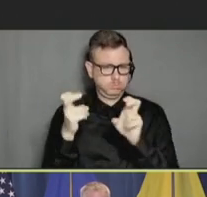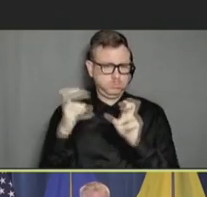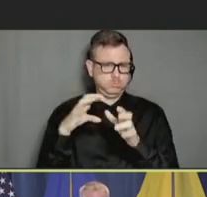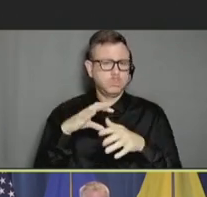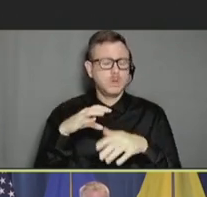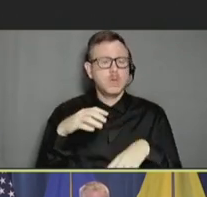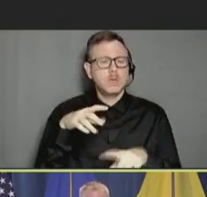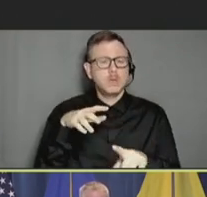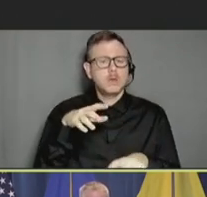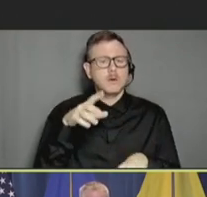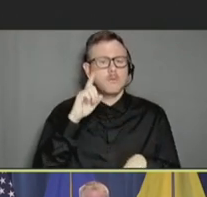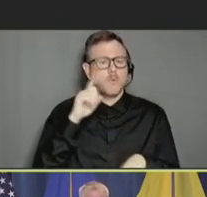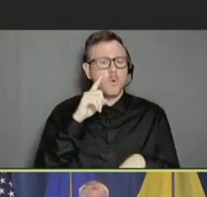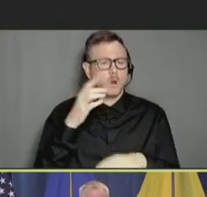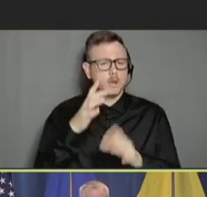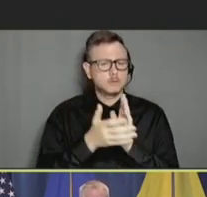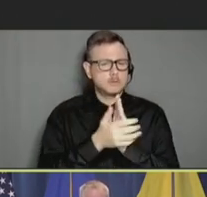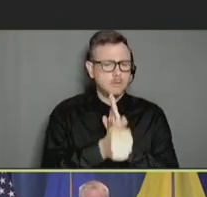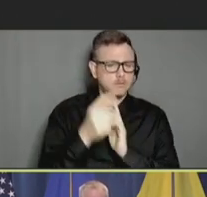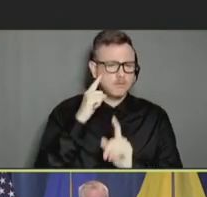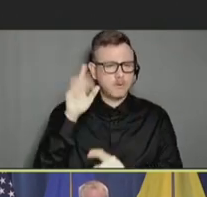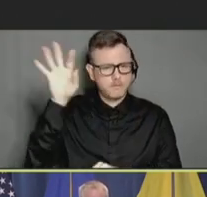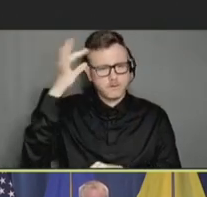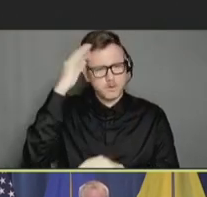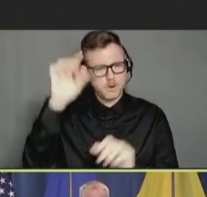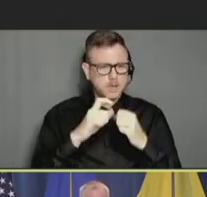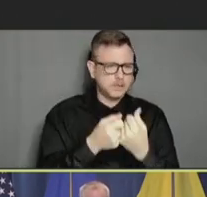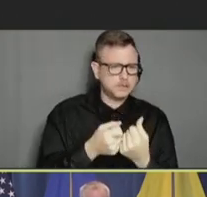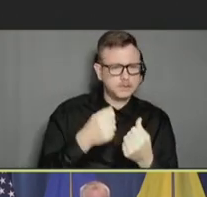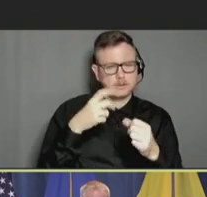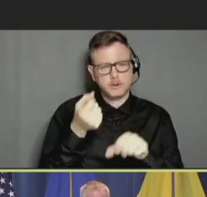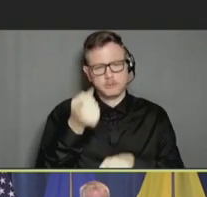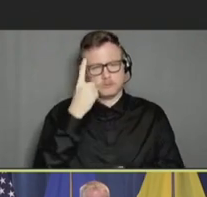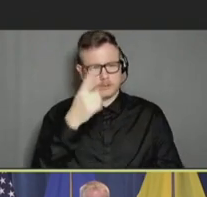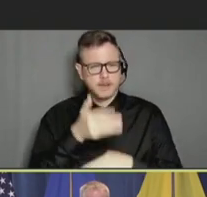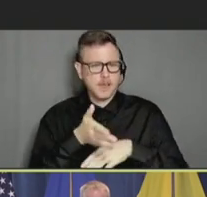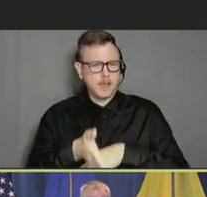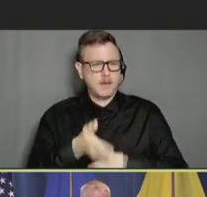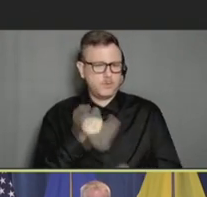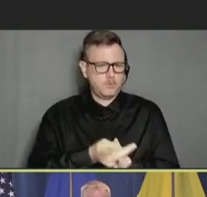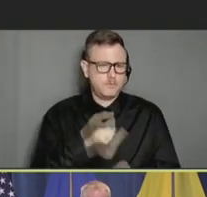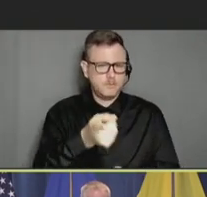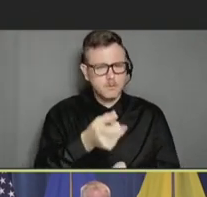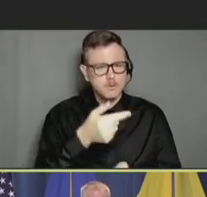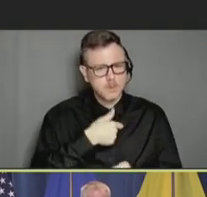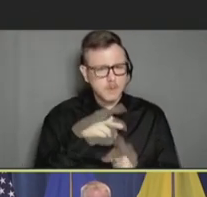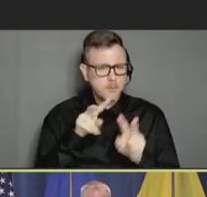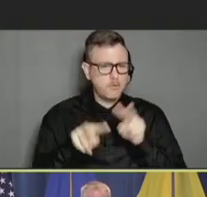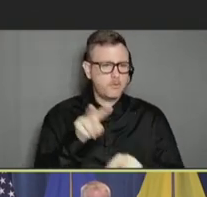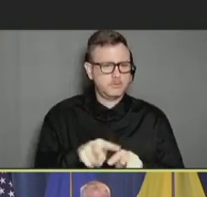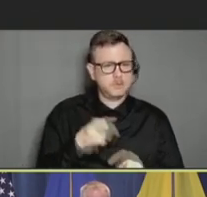monitoring; to advise on analyses, interpretation, and data presentation; and to provide updates